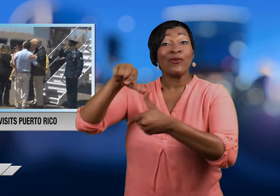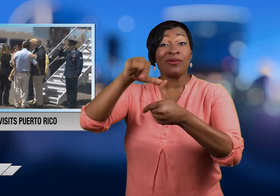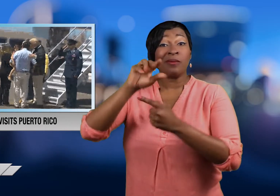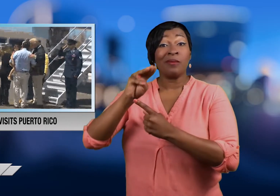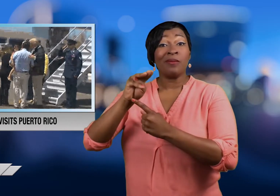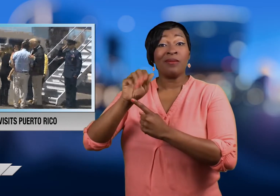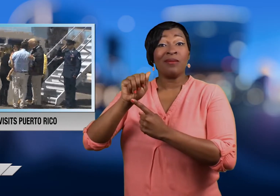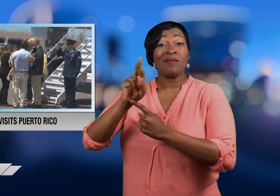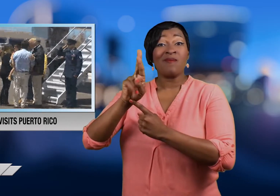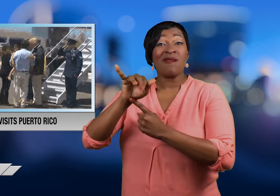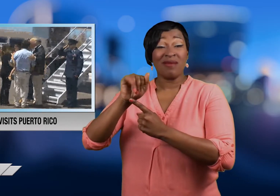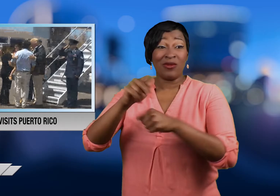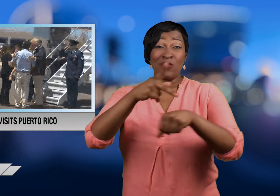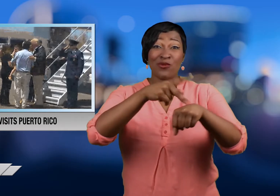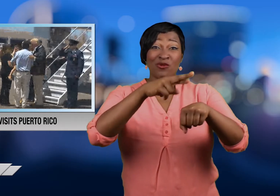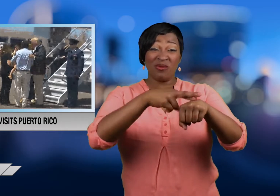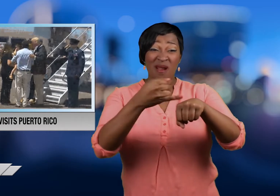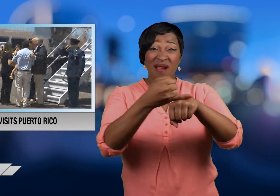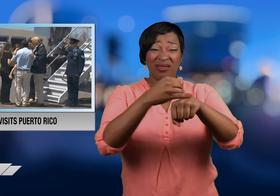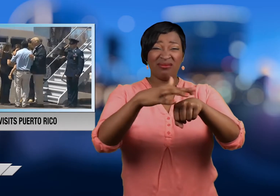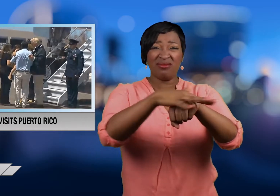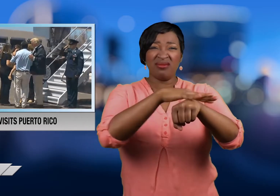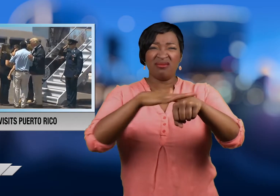Hurricane Maria destroyed the island.